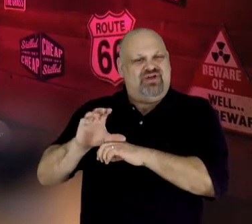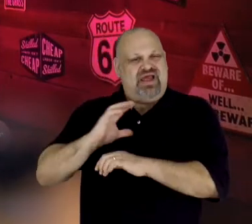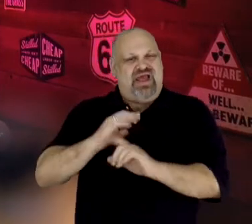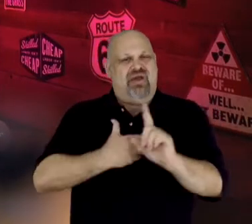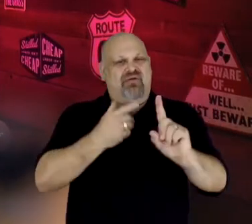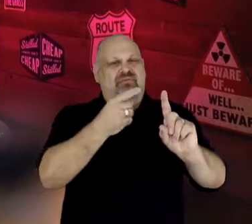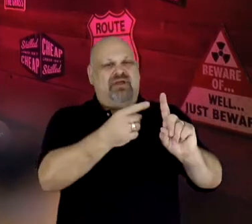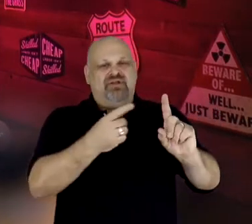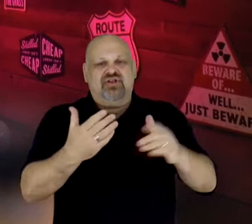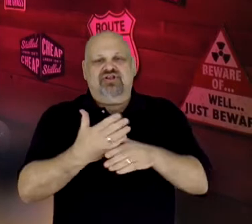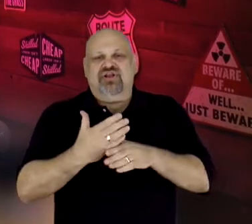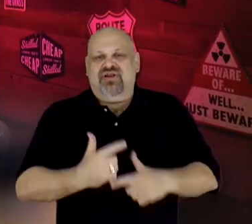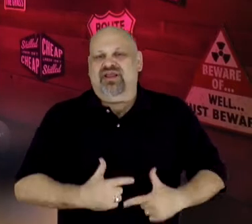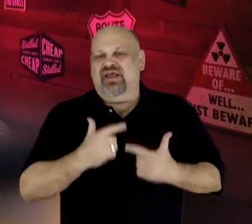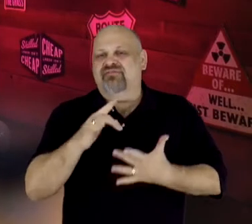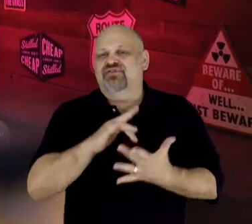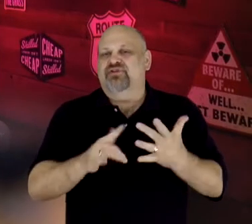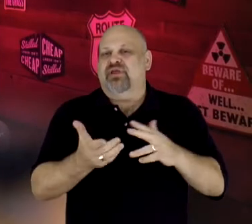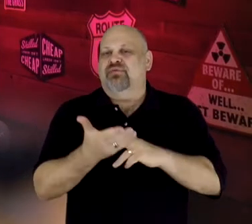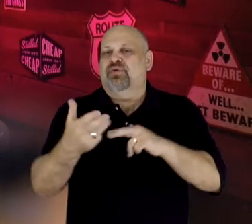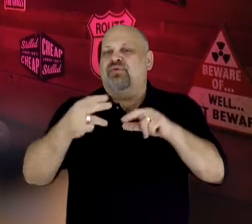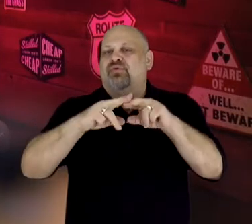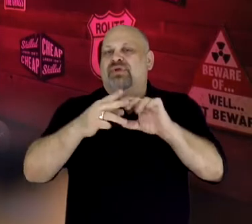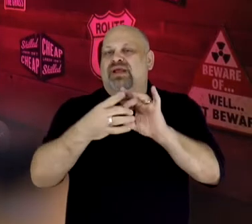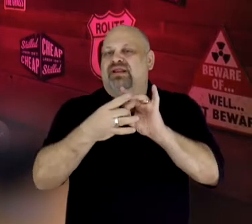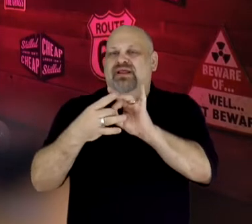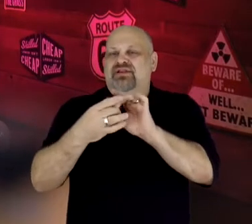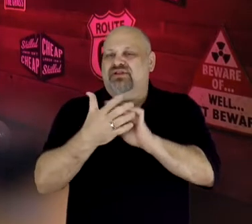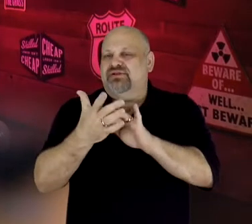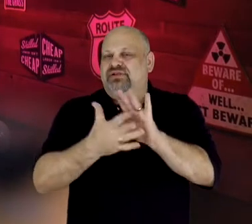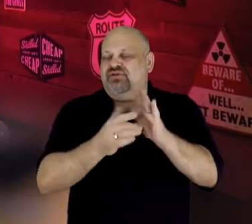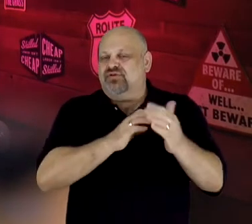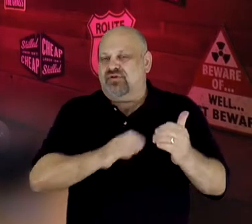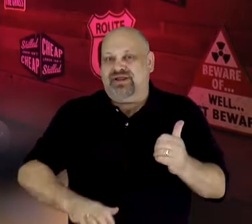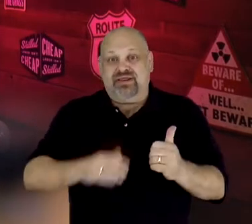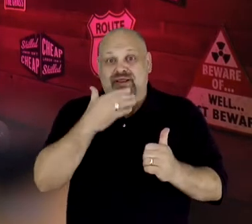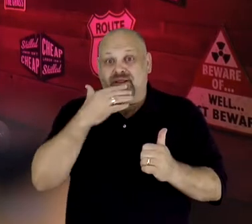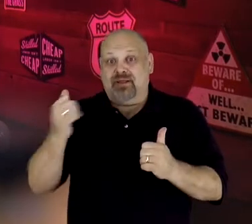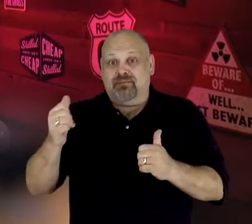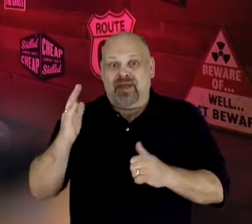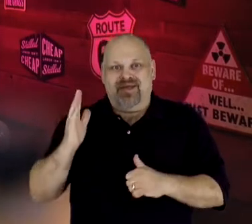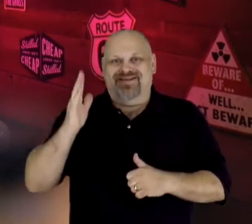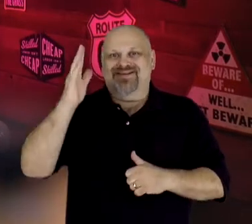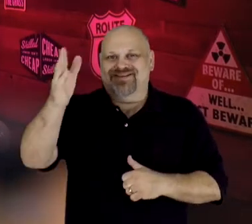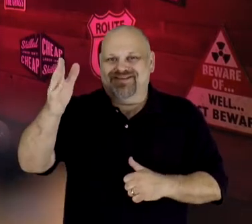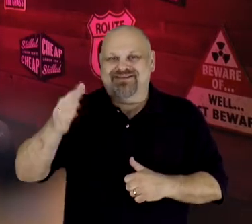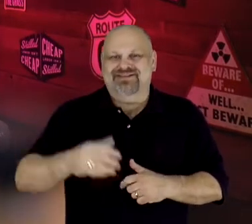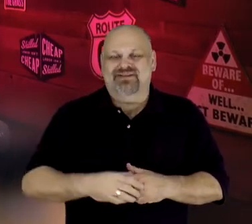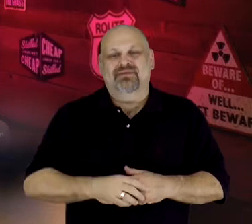journey through growing relationship with Jesus Christ. And, the best is yet to come. May the Lord